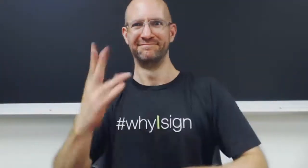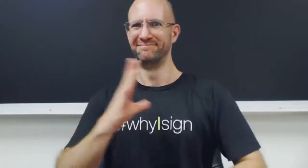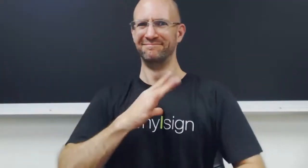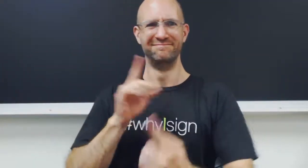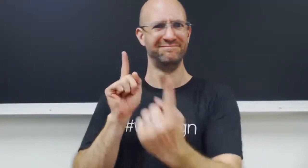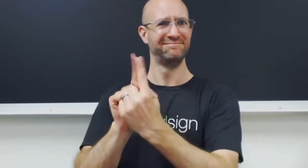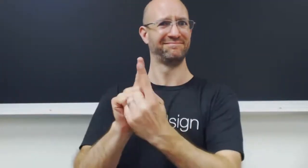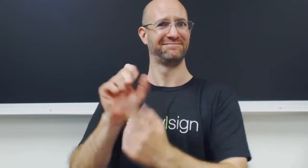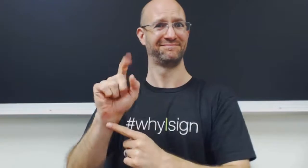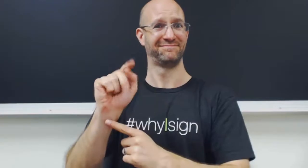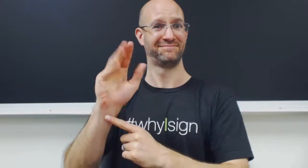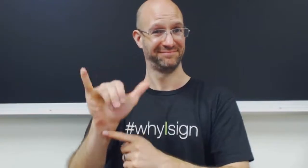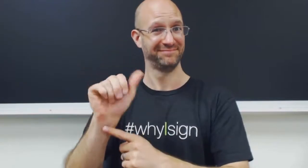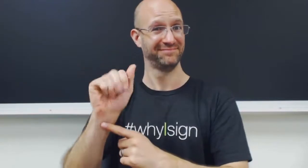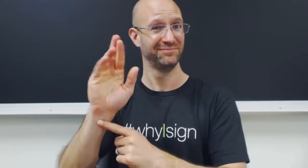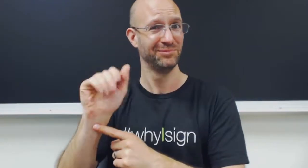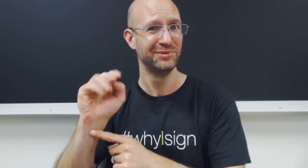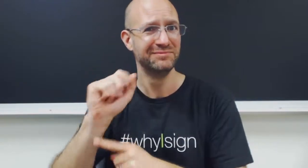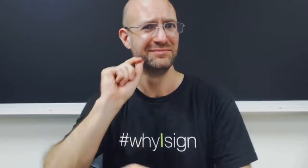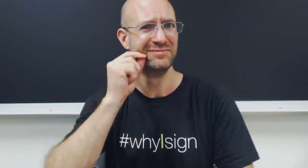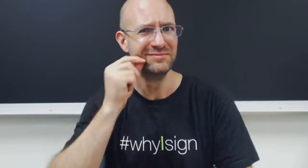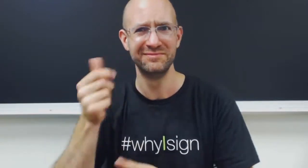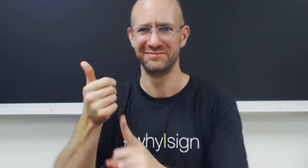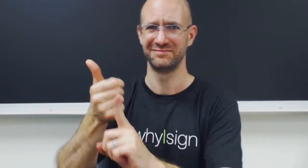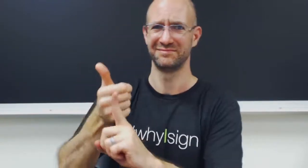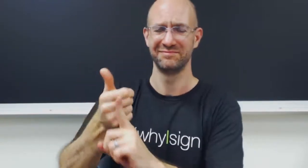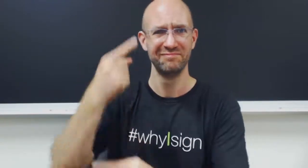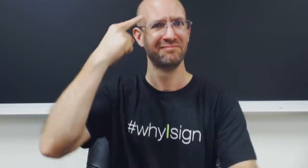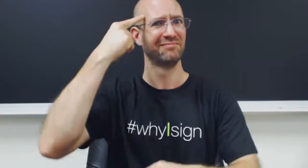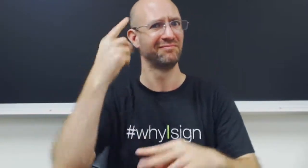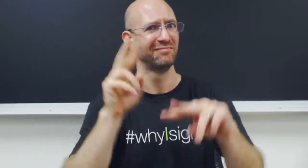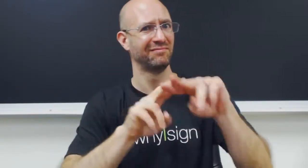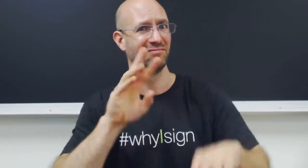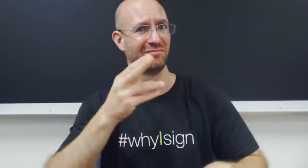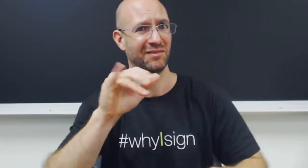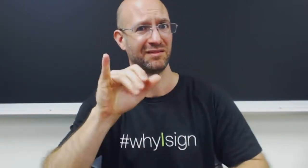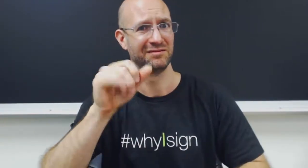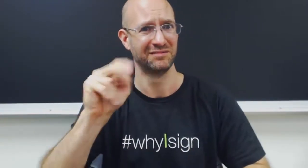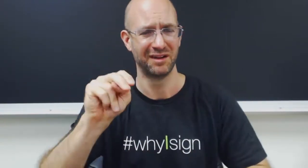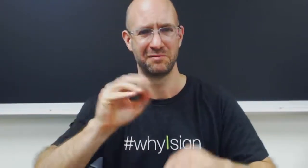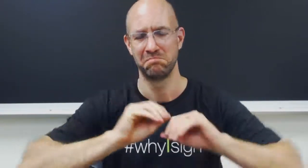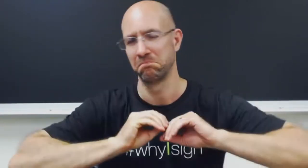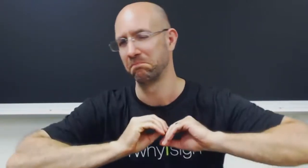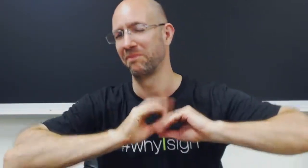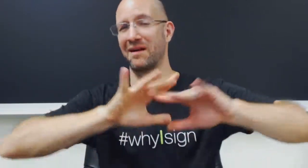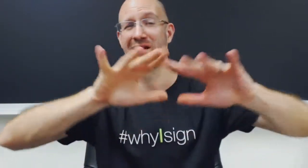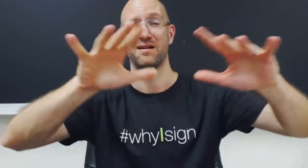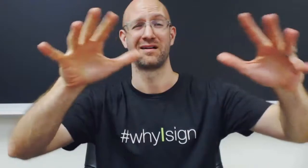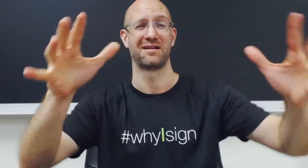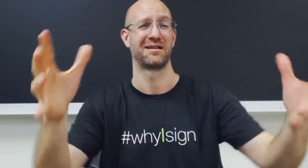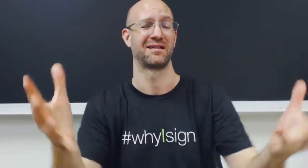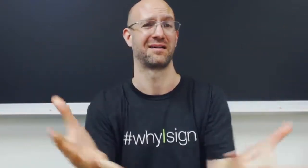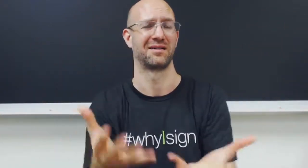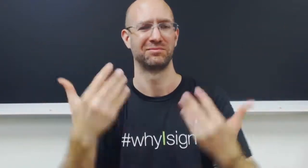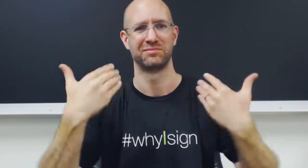Ah, you see. It was cool meeting Stacy Abrams the person herself who thought up the hashtag #whyIsign that went viral and global.